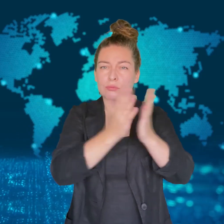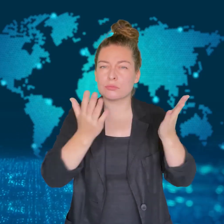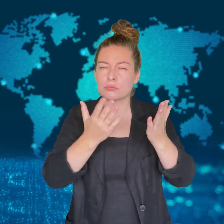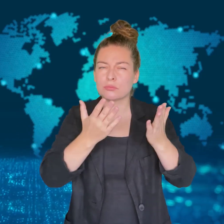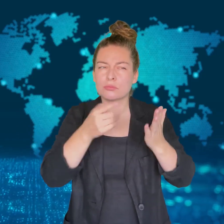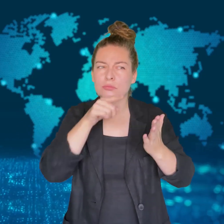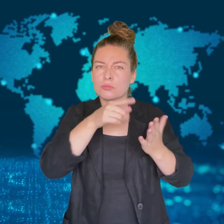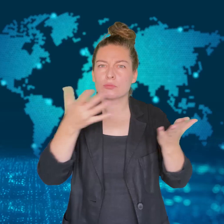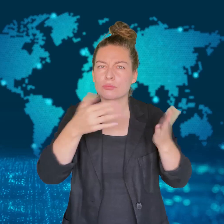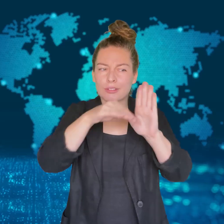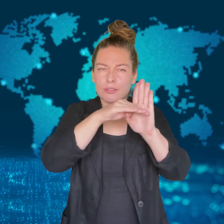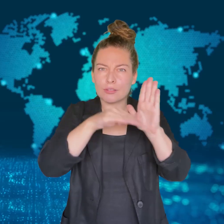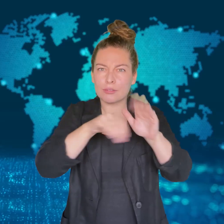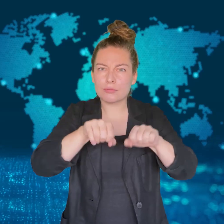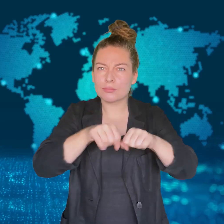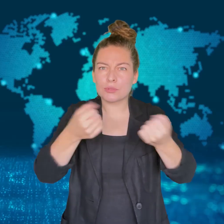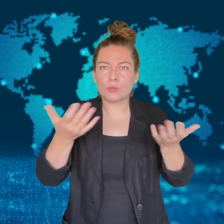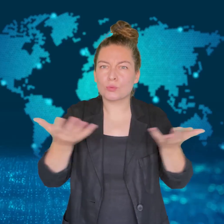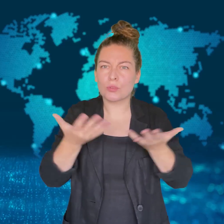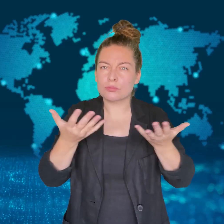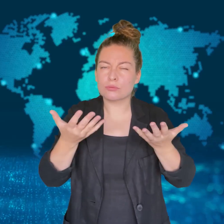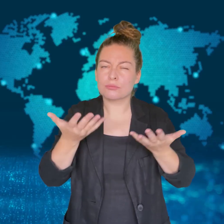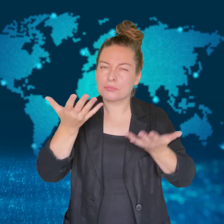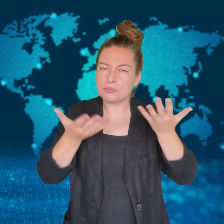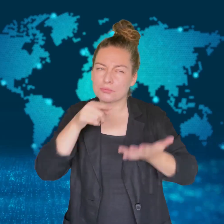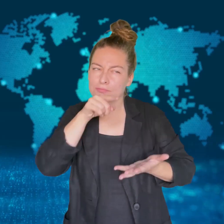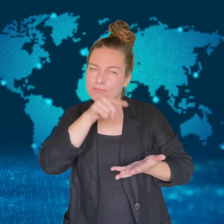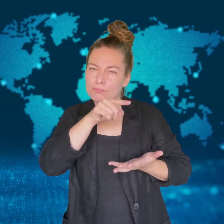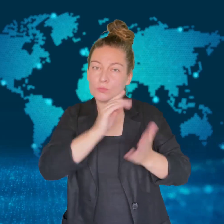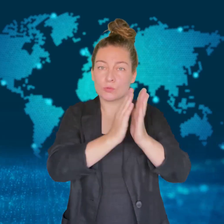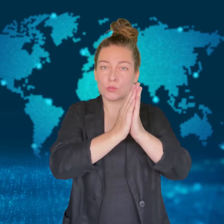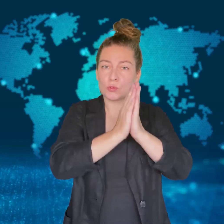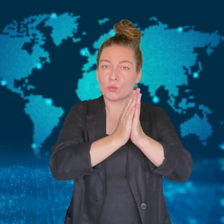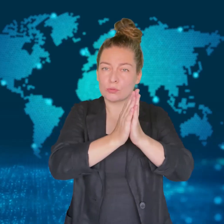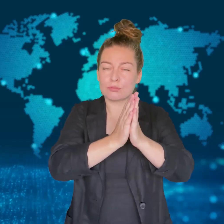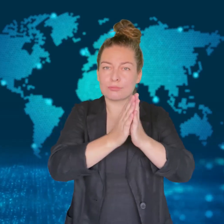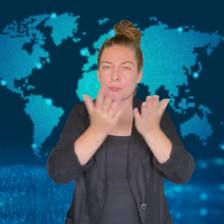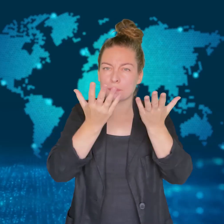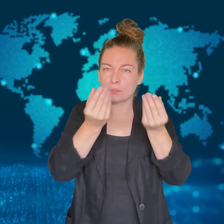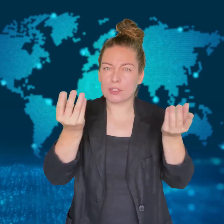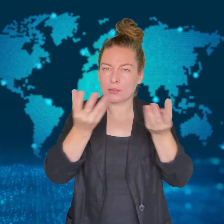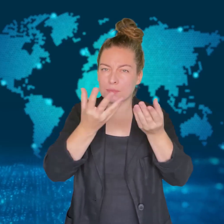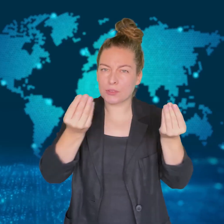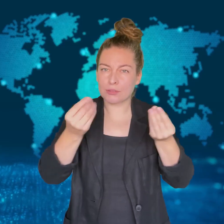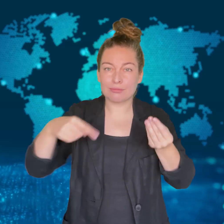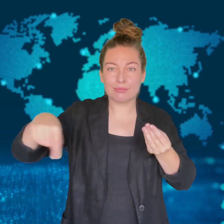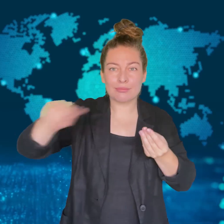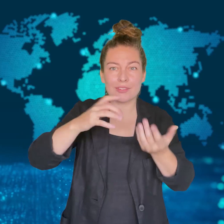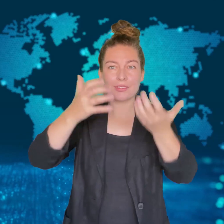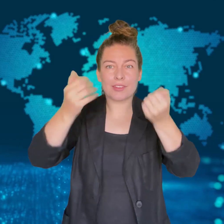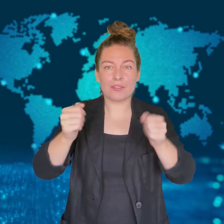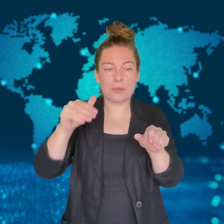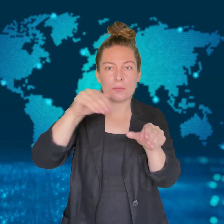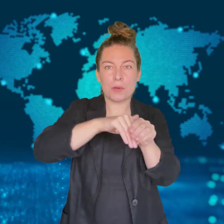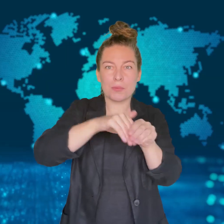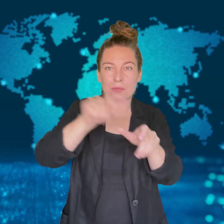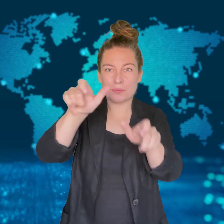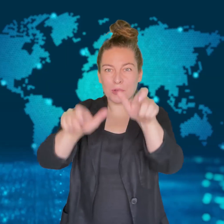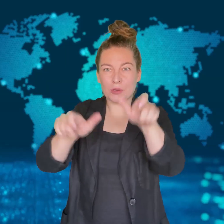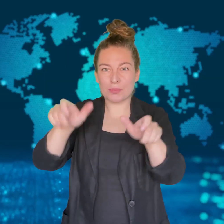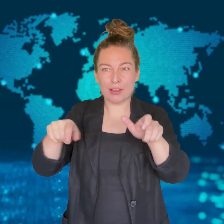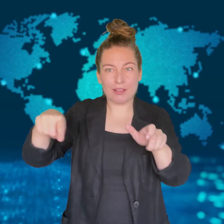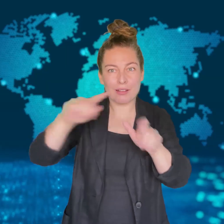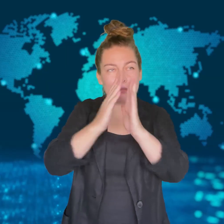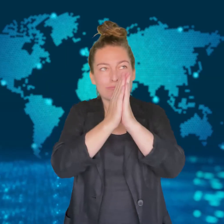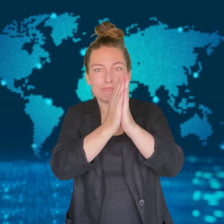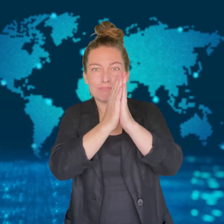investigating the church.